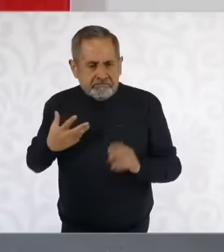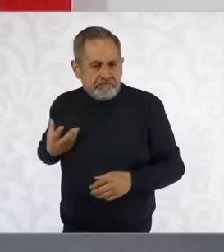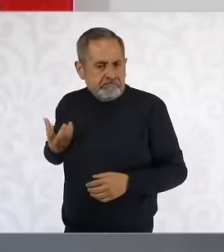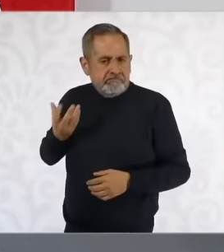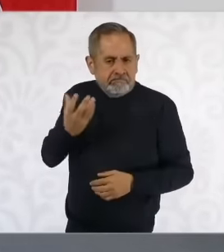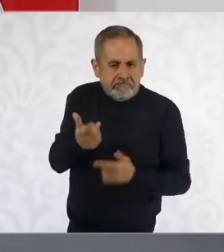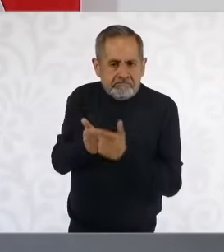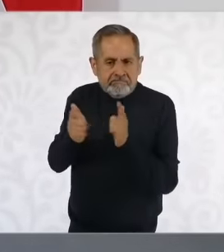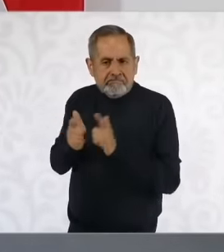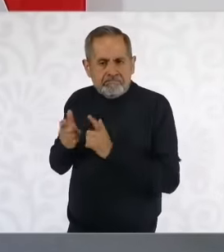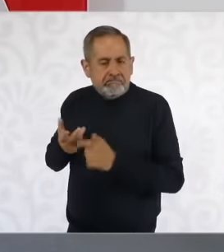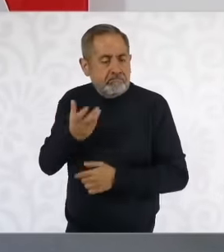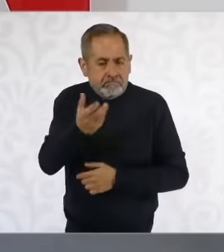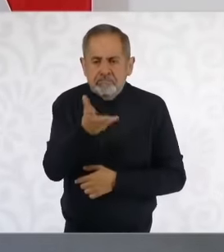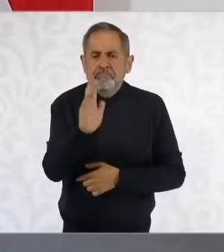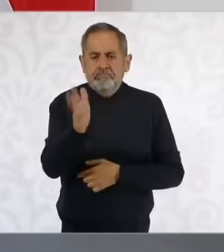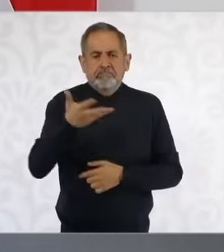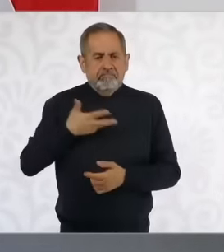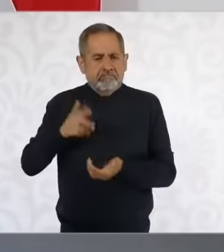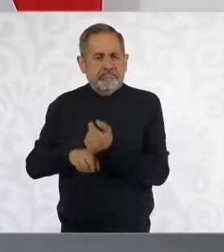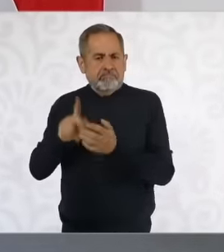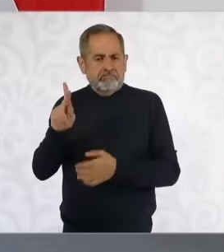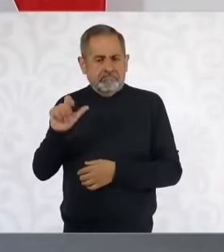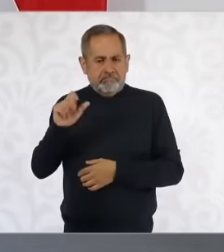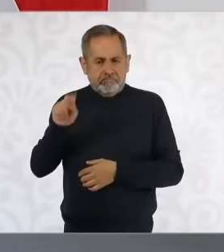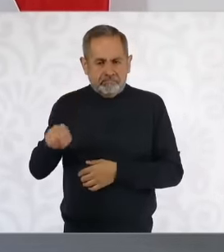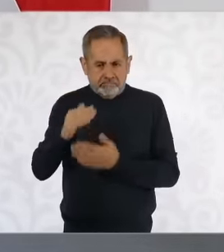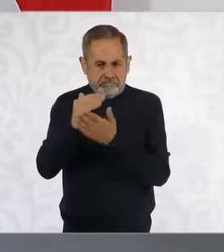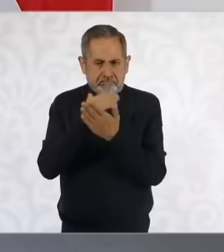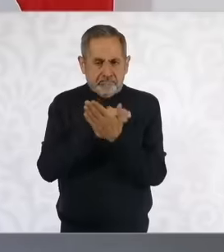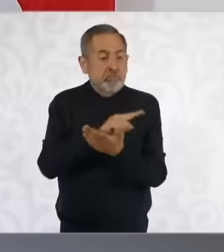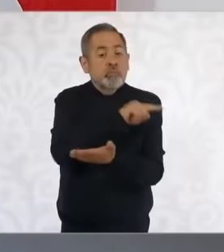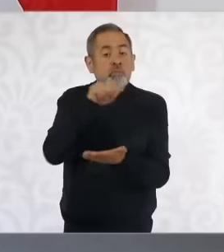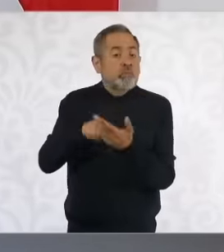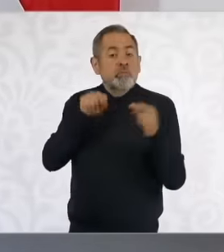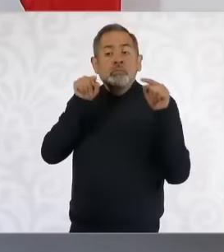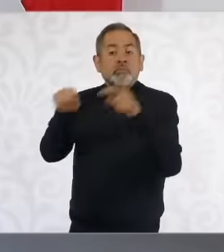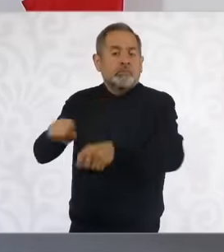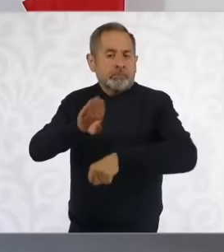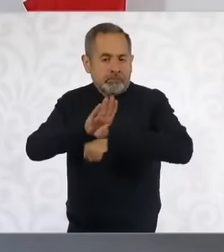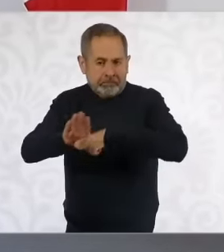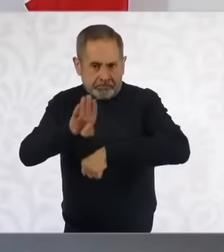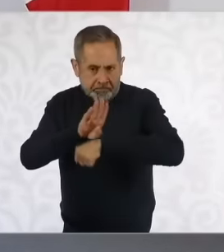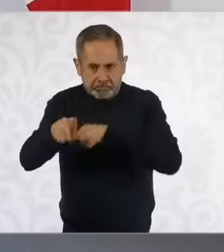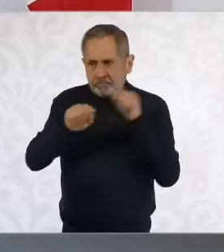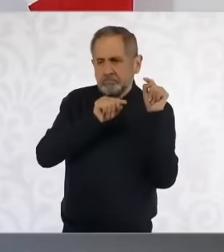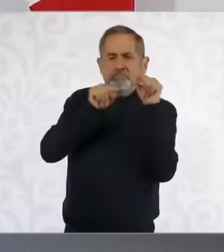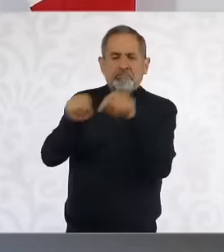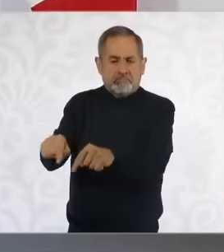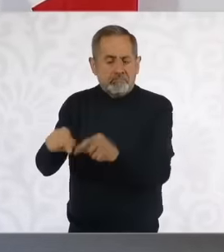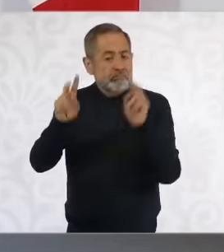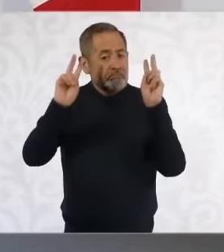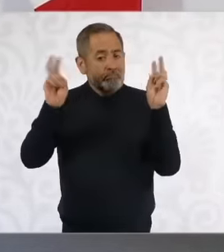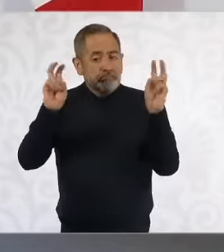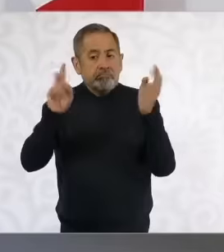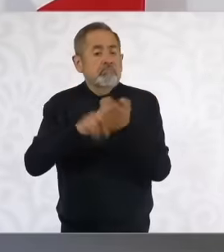plan that is going to be discussed in Brazil and one of the central topics that is going to be addressed is poverty,